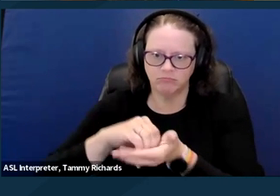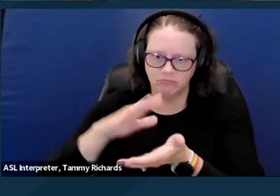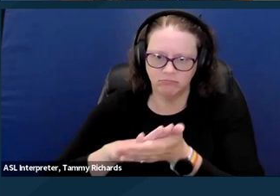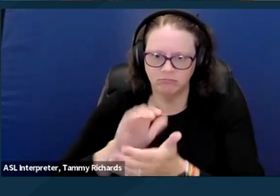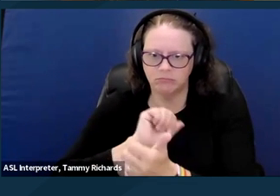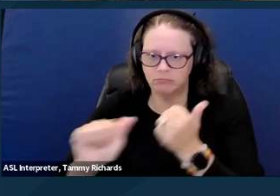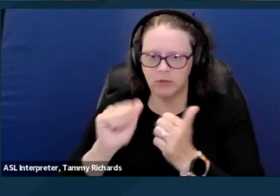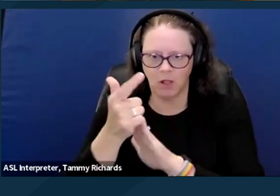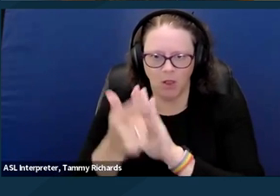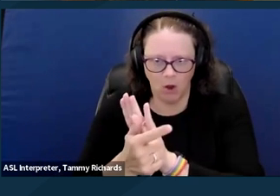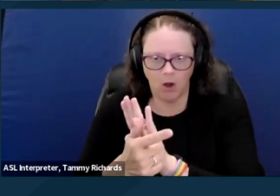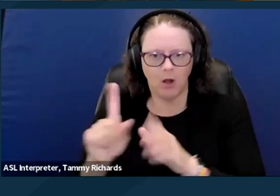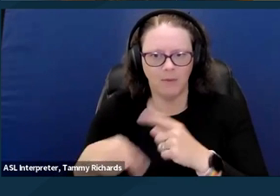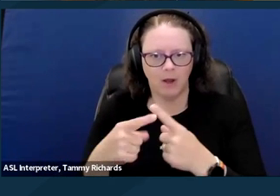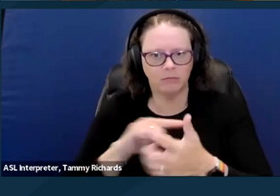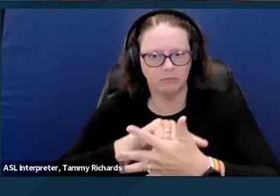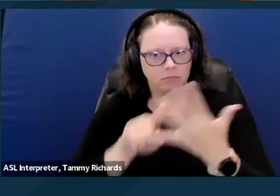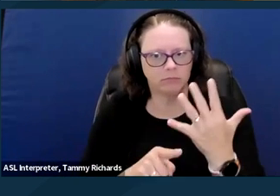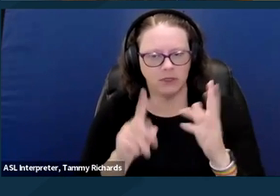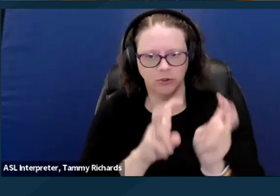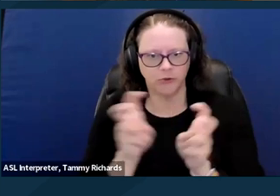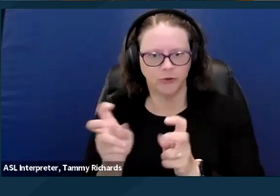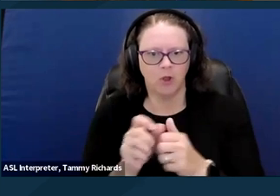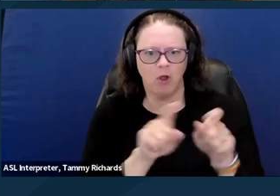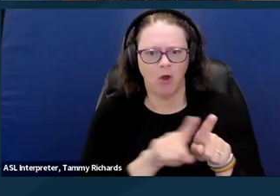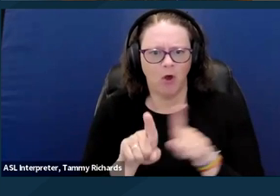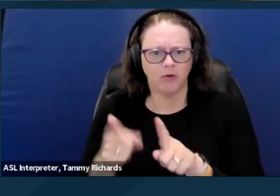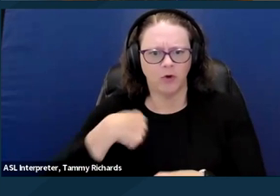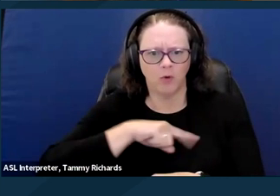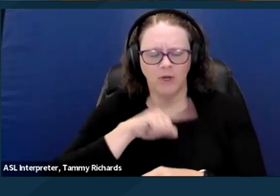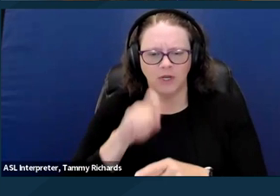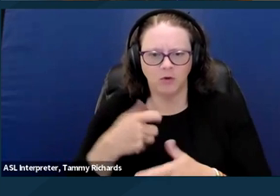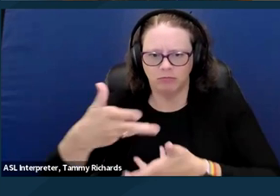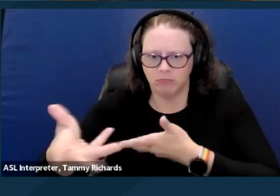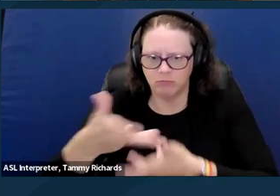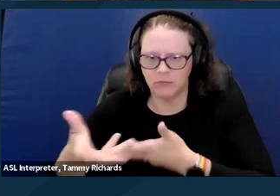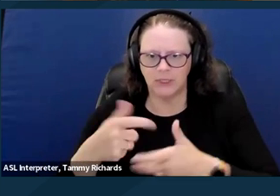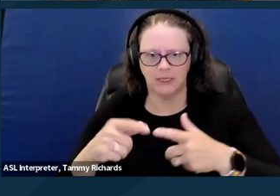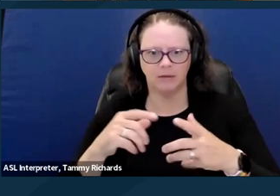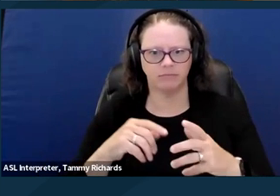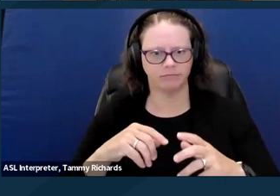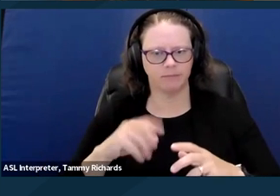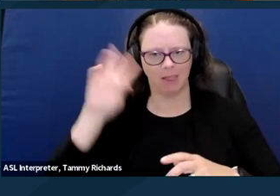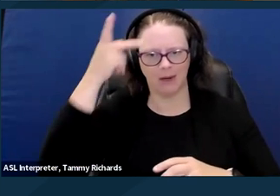in popular political education around how these requirements should directly support people with disabilities,